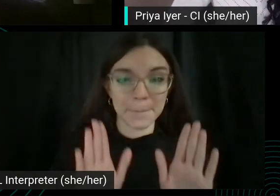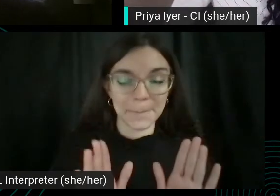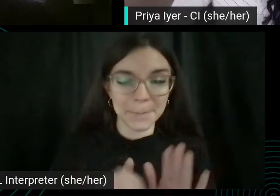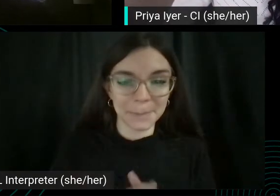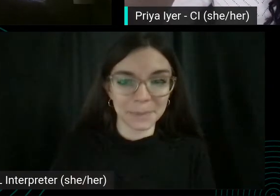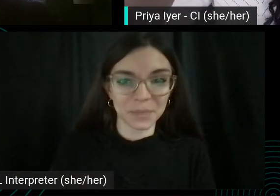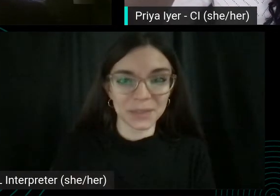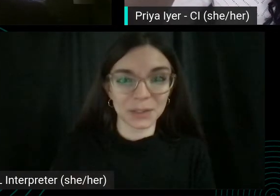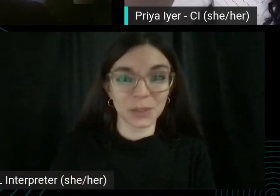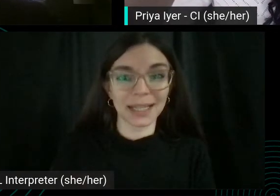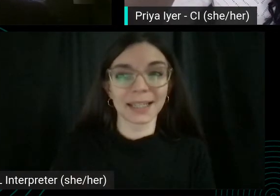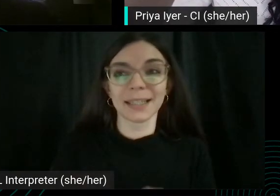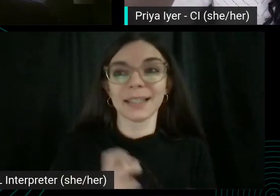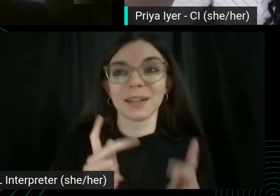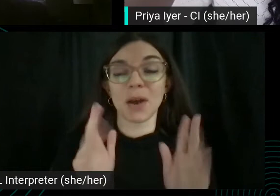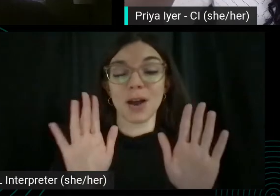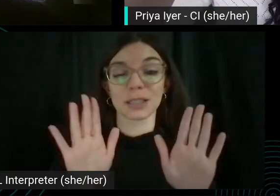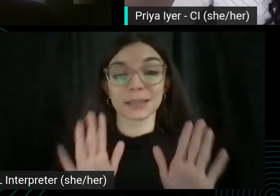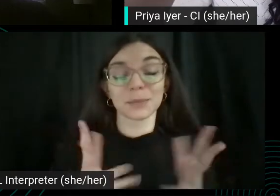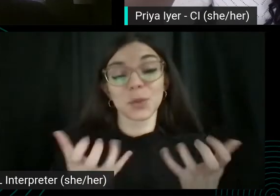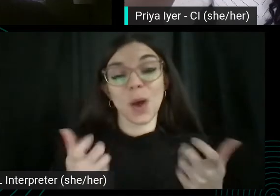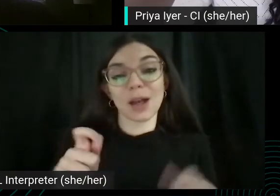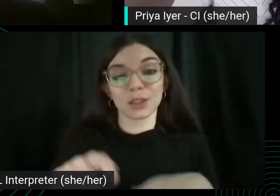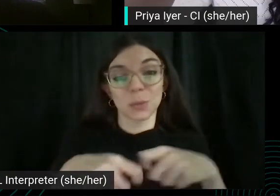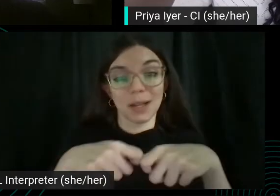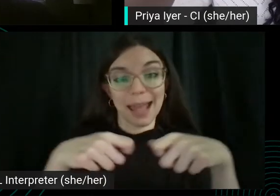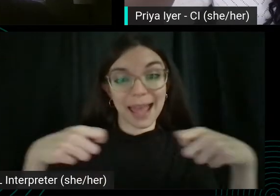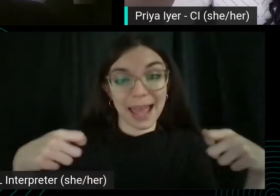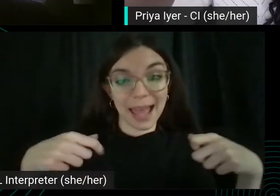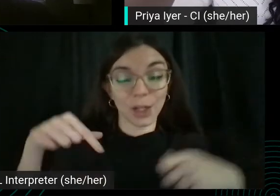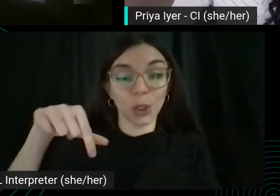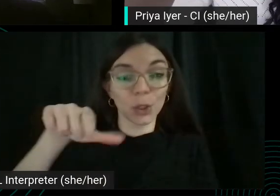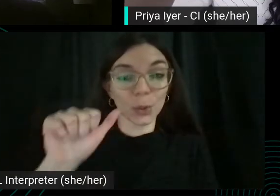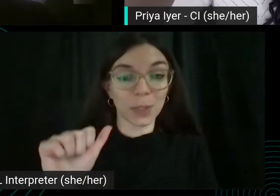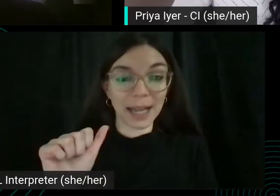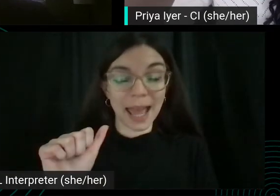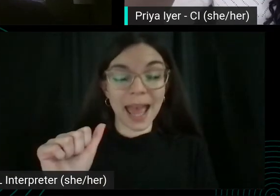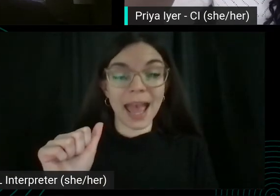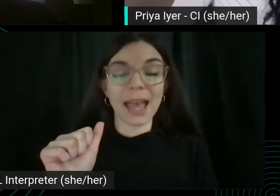Awesome. So I want to, I want to end the Q&A with just a moment to zoom out. Now.